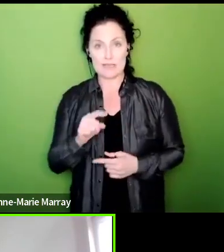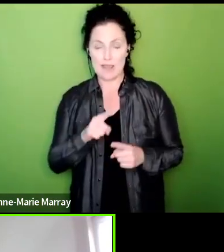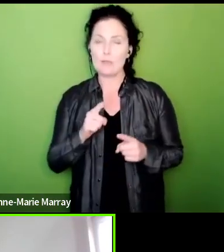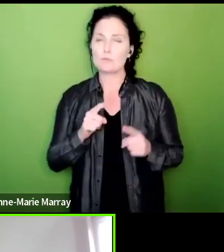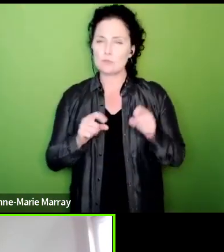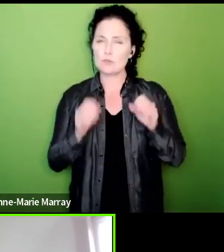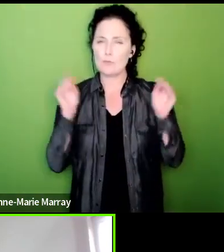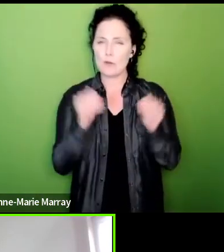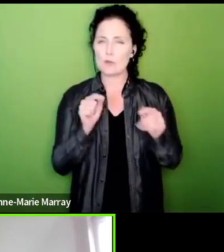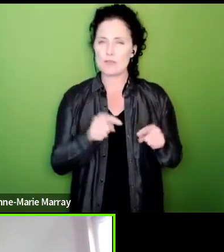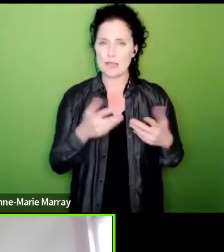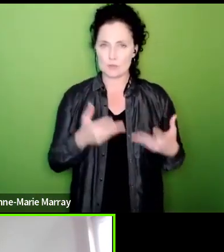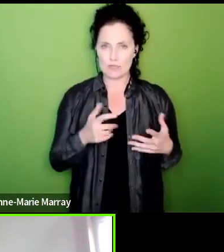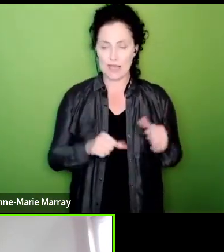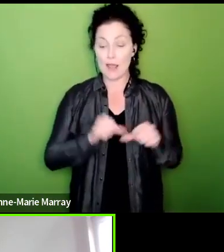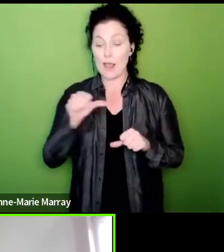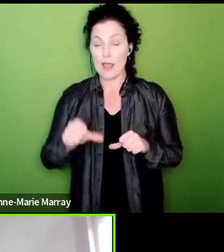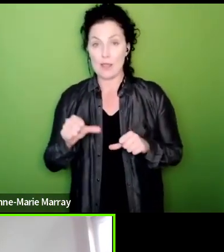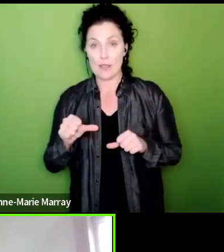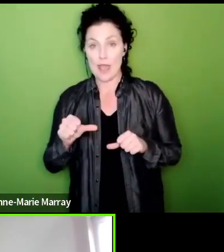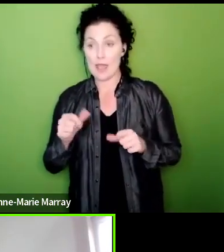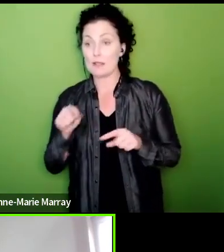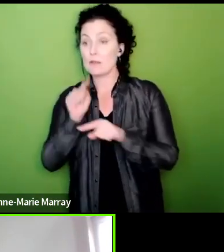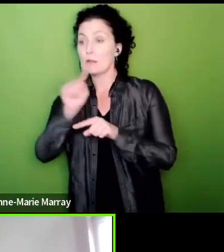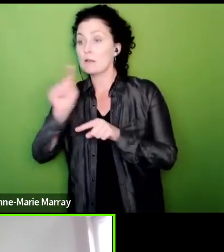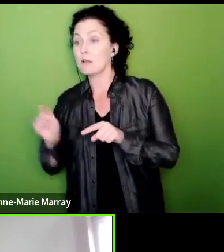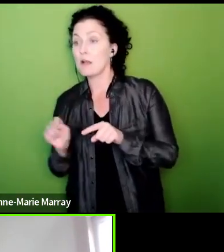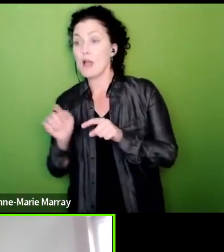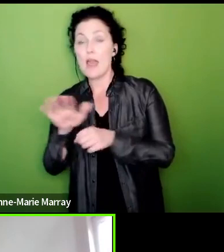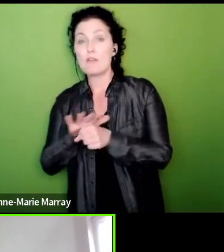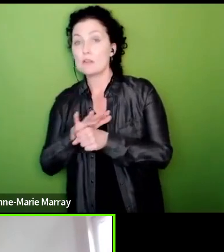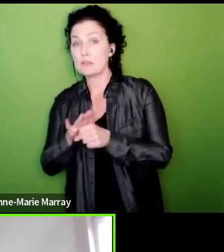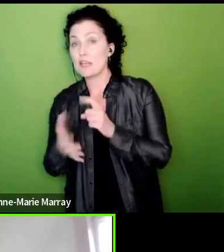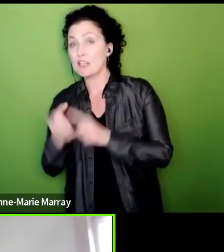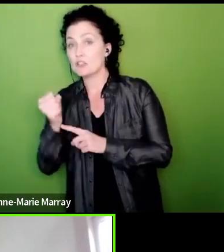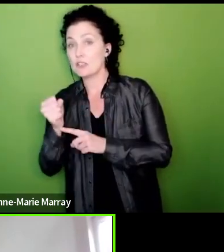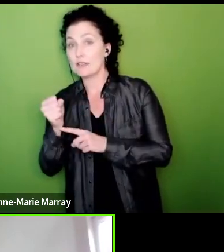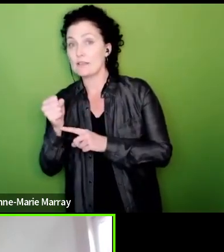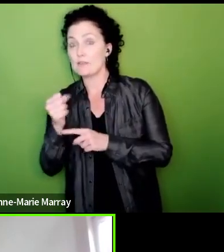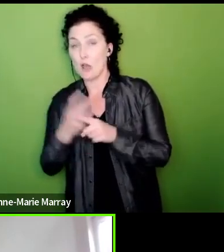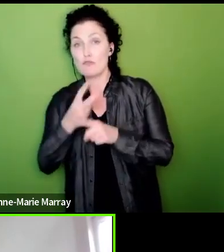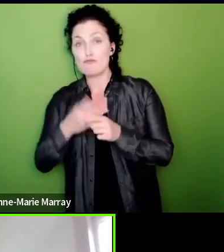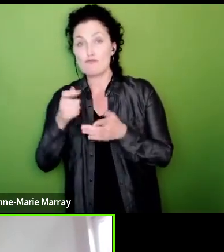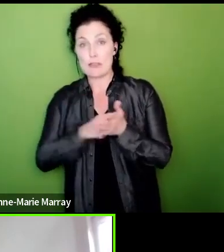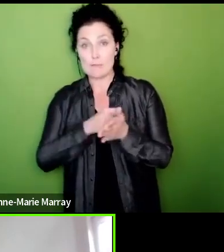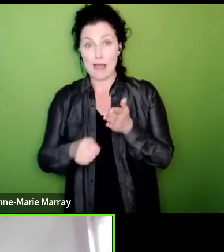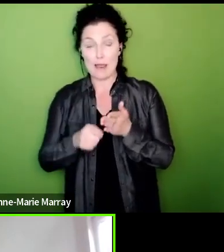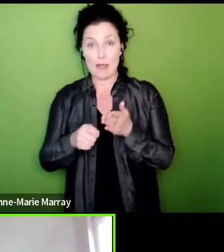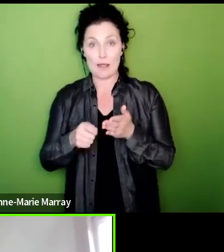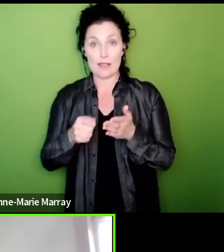and then say to ourselves where we didn't we will reballoting HMRC very early in 2023 and hopefully